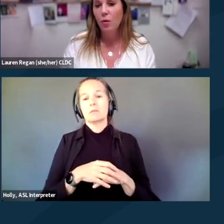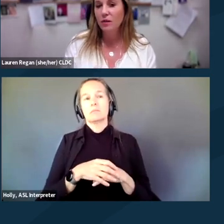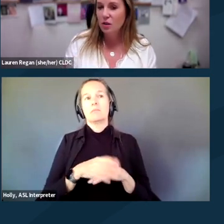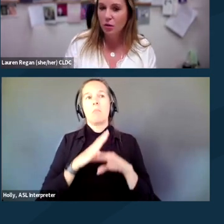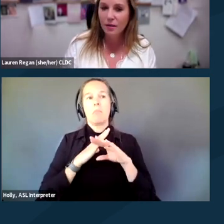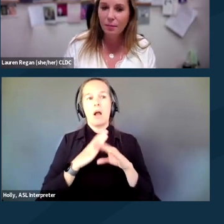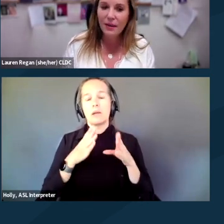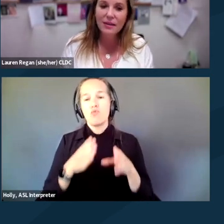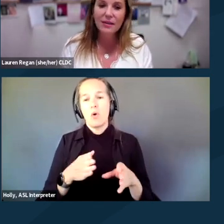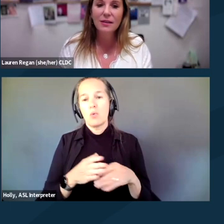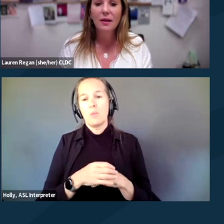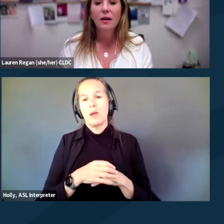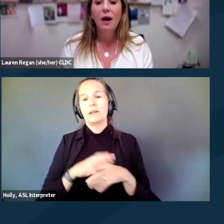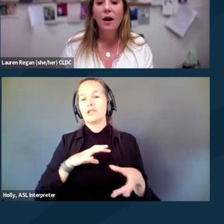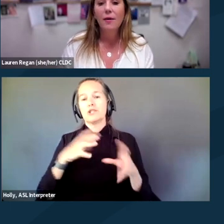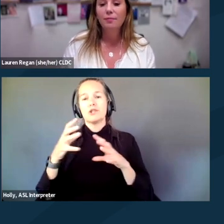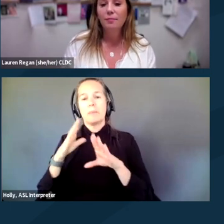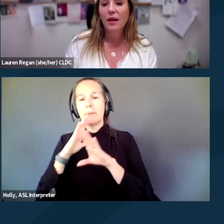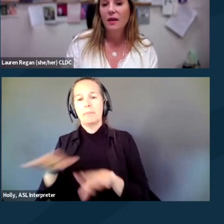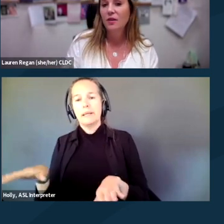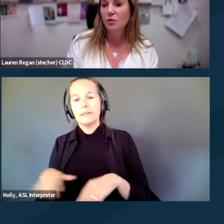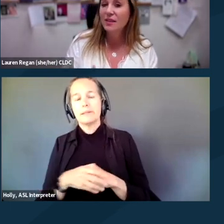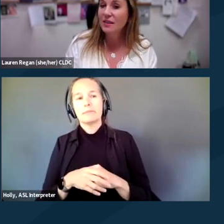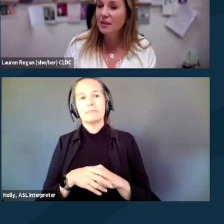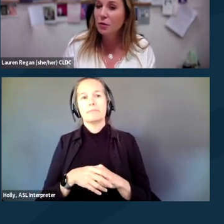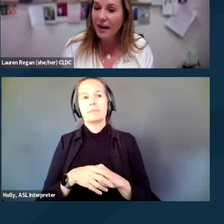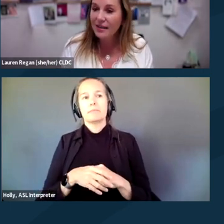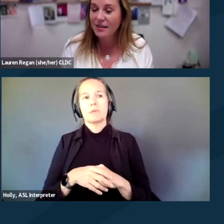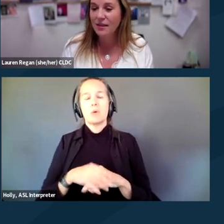or disturbing the peace, resisting arrest.